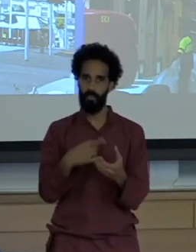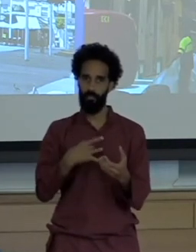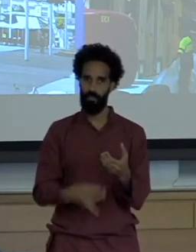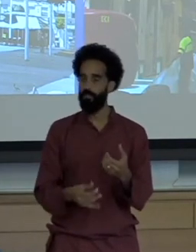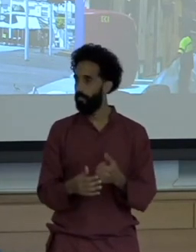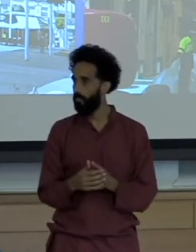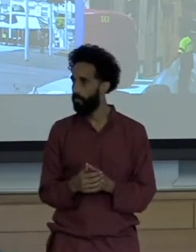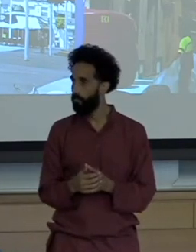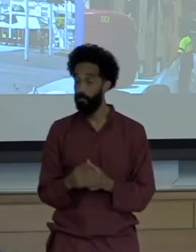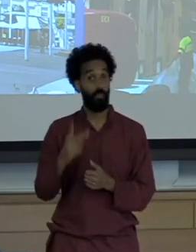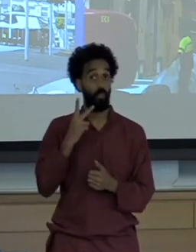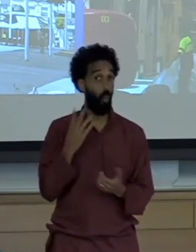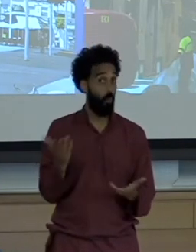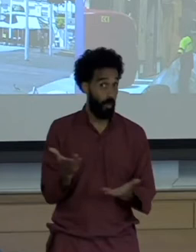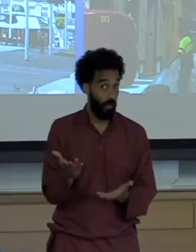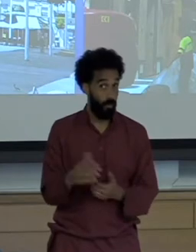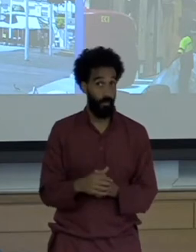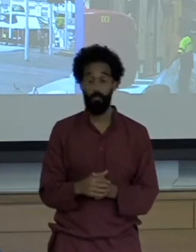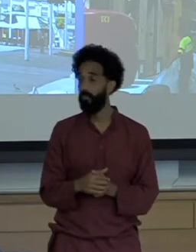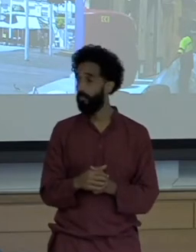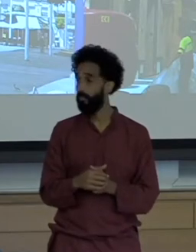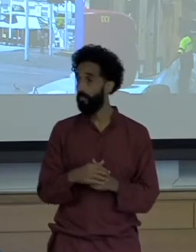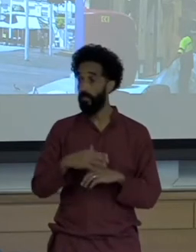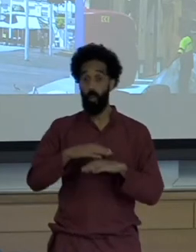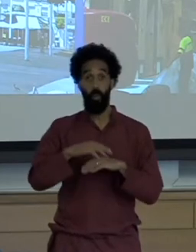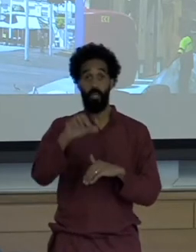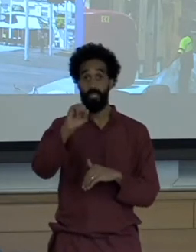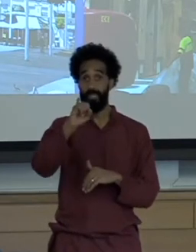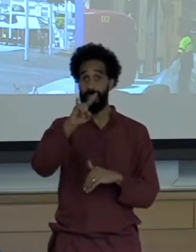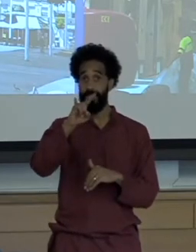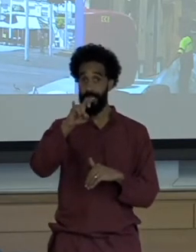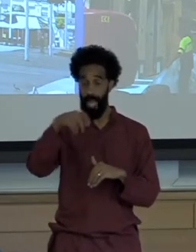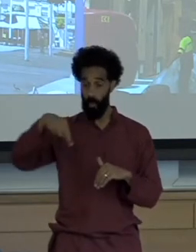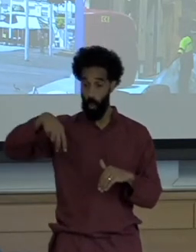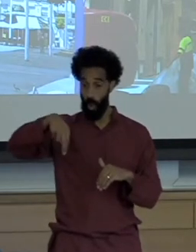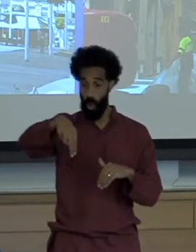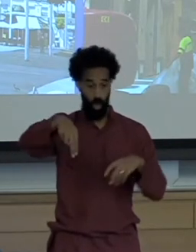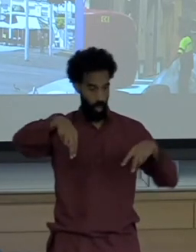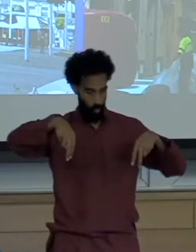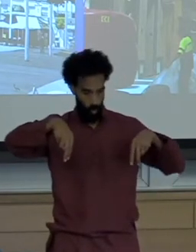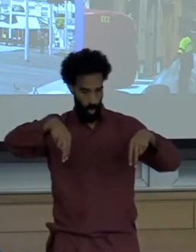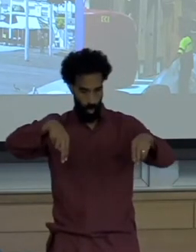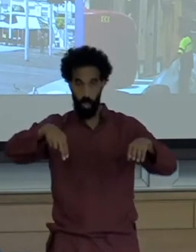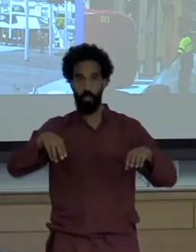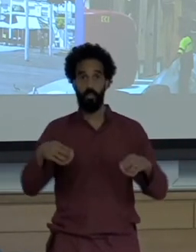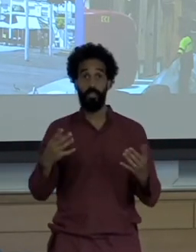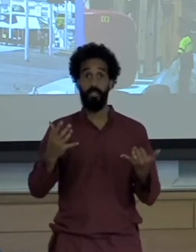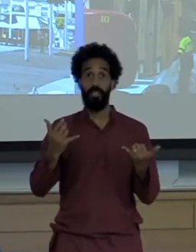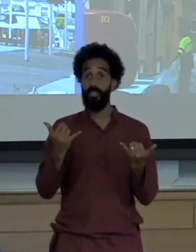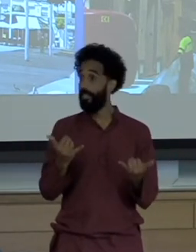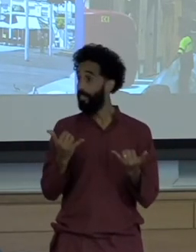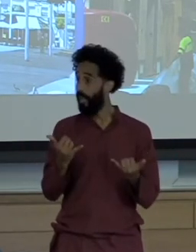the sidewalks throughout the town is now are they are now being covered by canvas cloth and